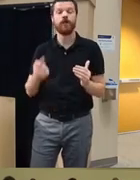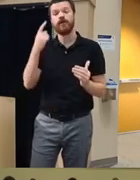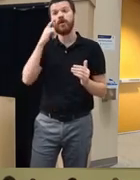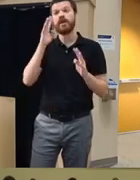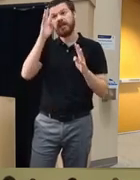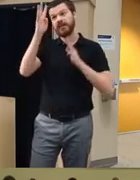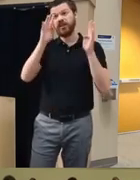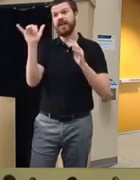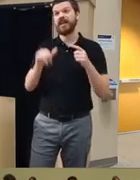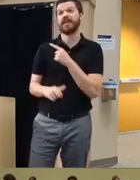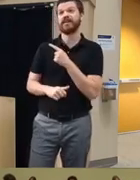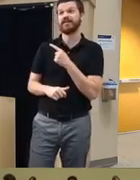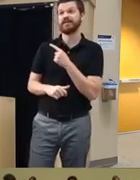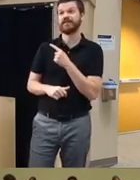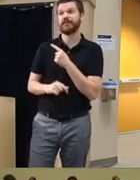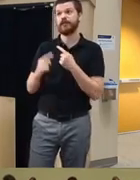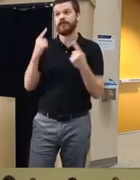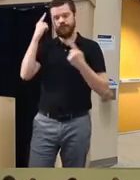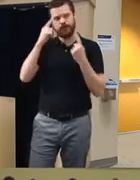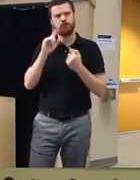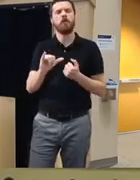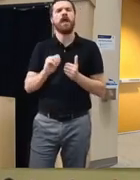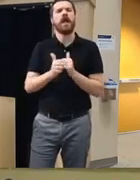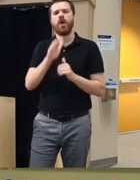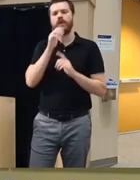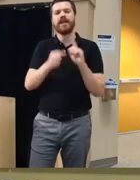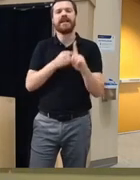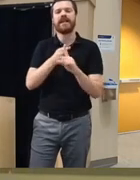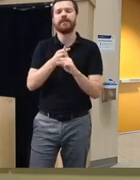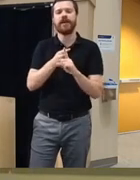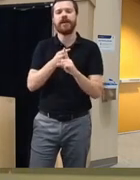like this I mean we we thinking about how it might impact therapists and patients who are